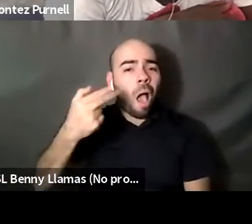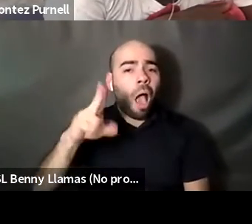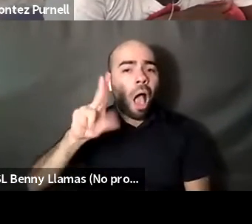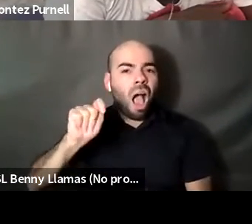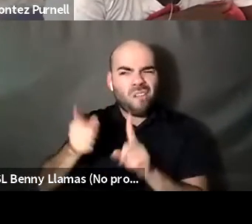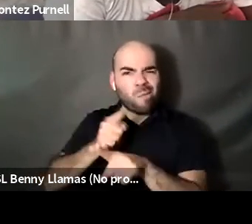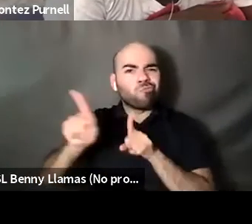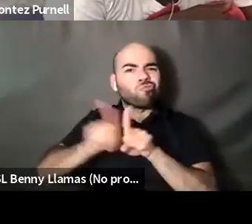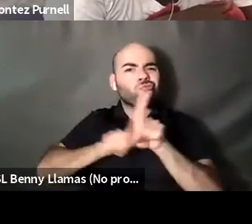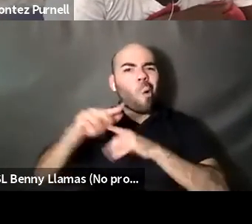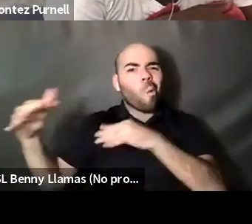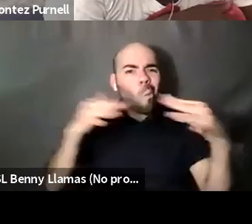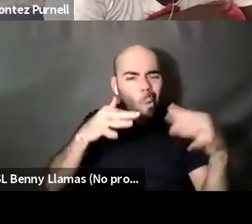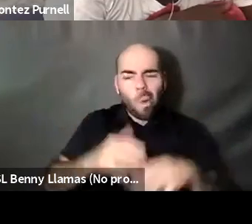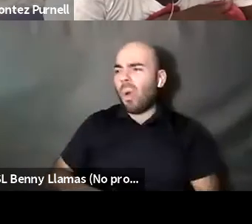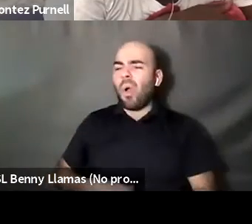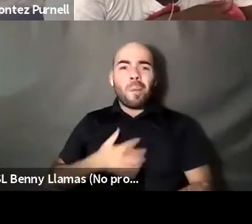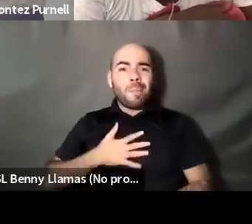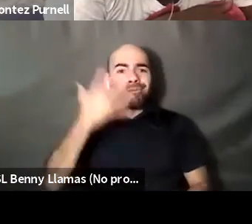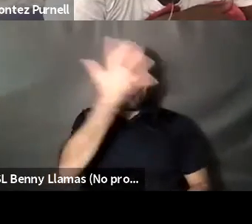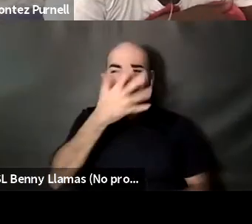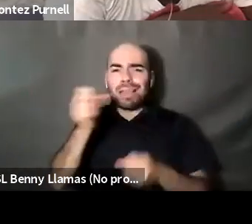Randa Jarrar she/they: Like a Godzilla. I've been dehumanized a lot on the Internet.